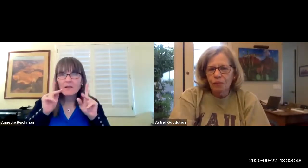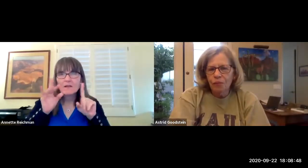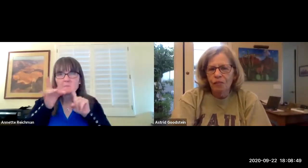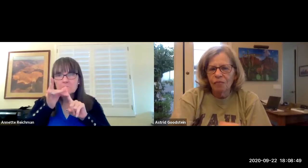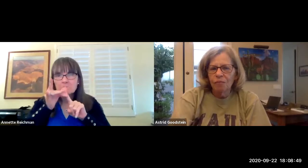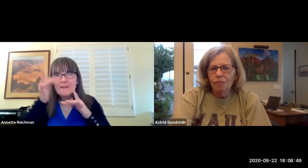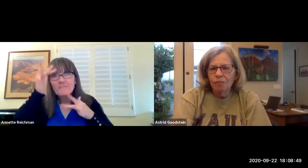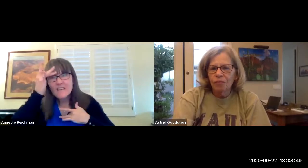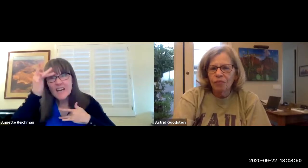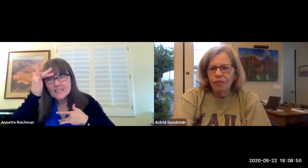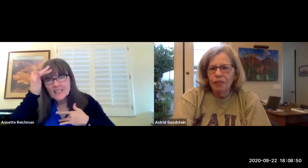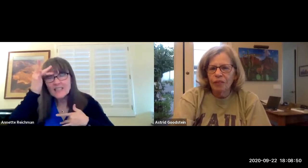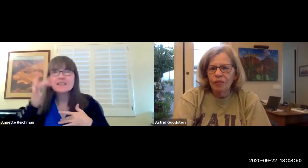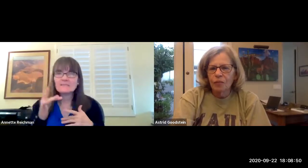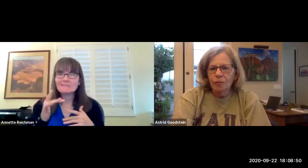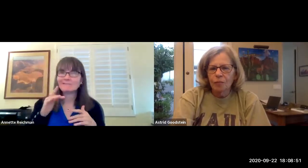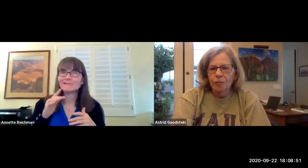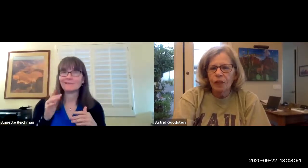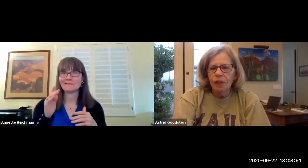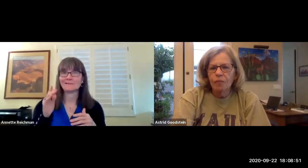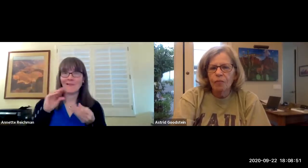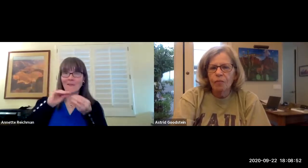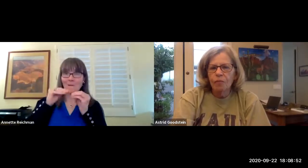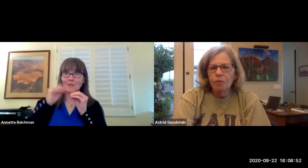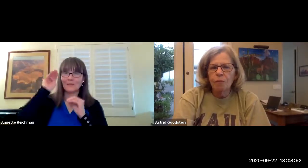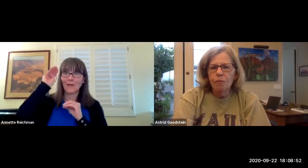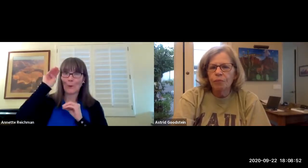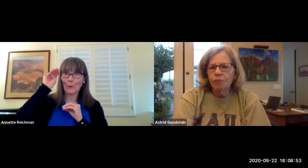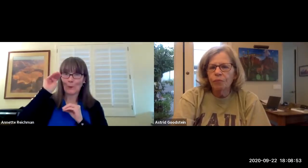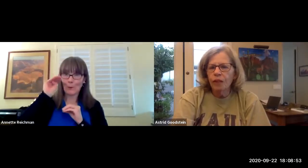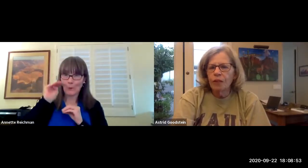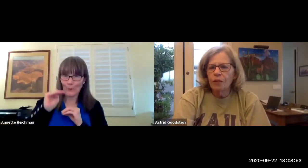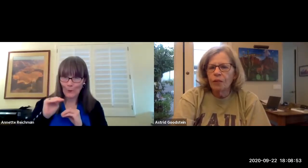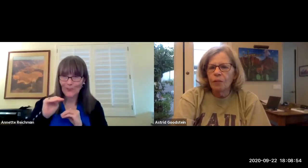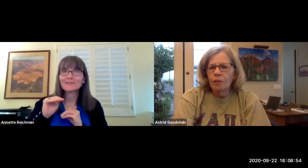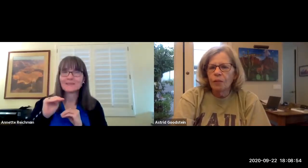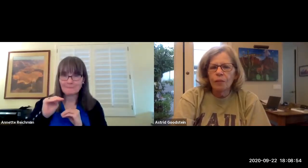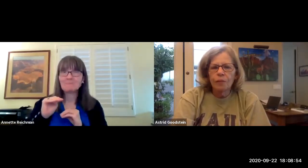out on the numbers on the statistics people who have been tested positive and